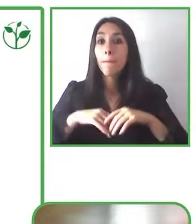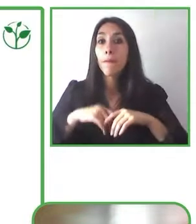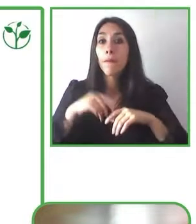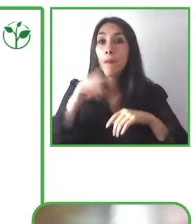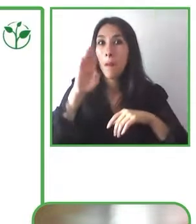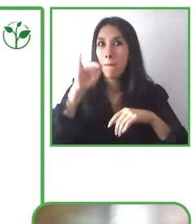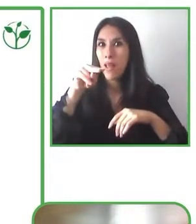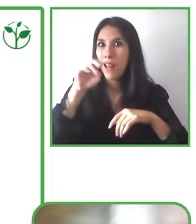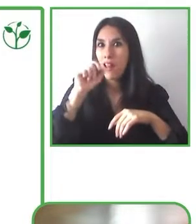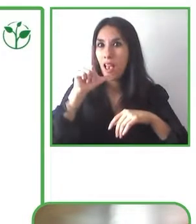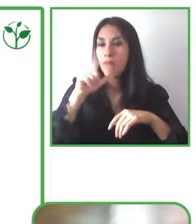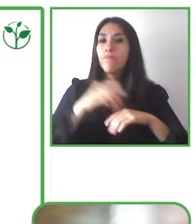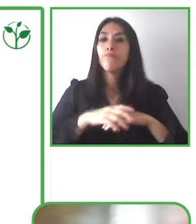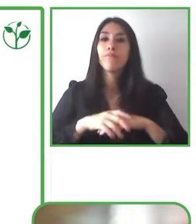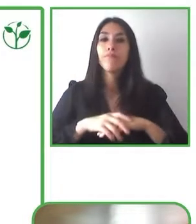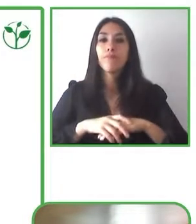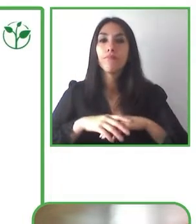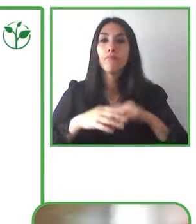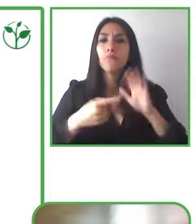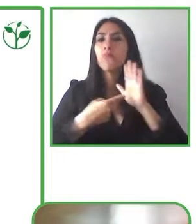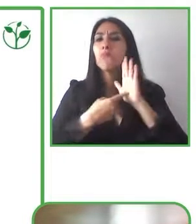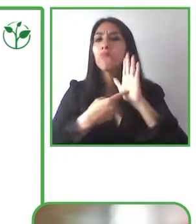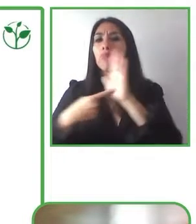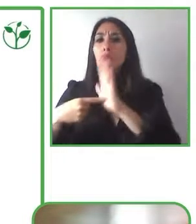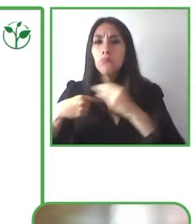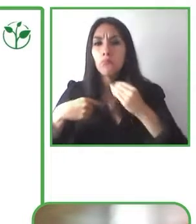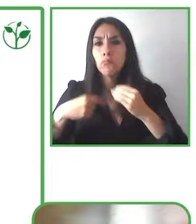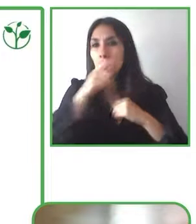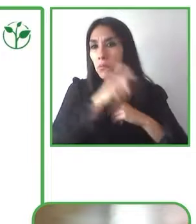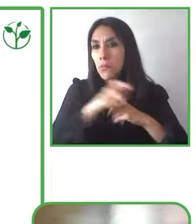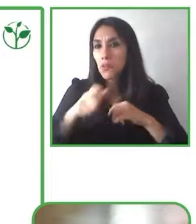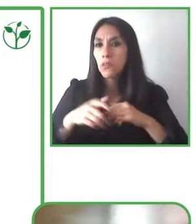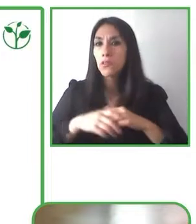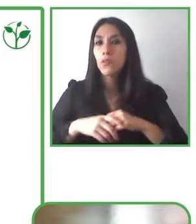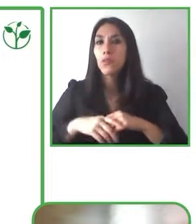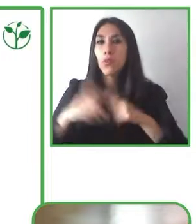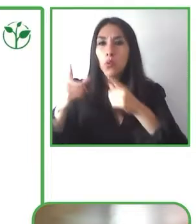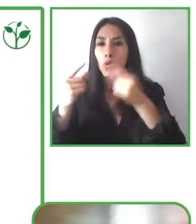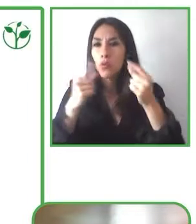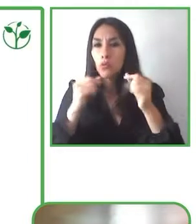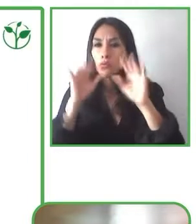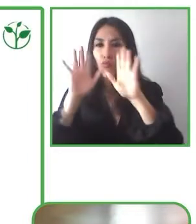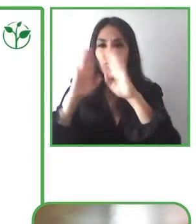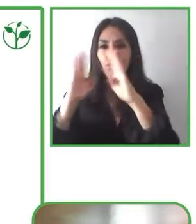It is a collective effort that looks to bring together visual artists with and without